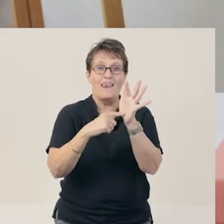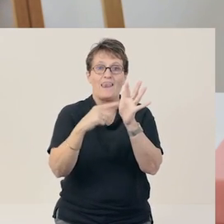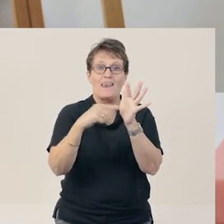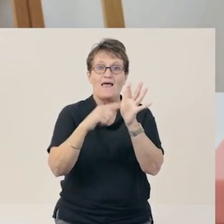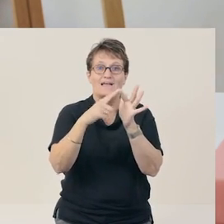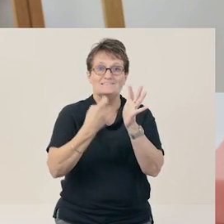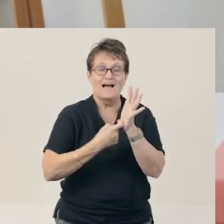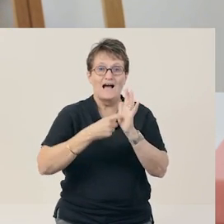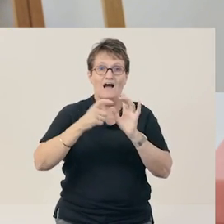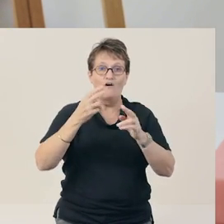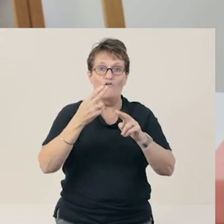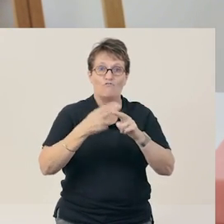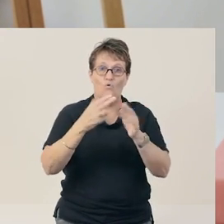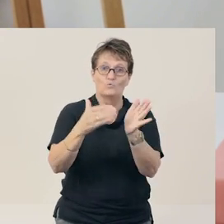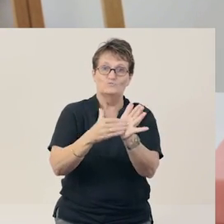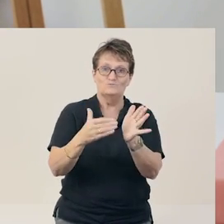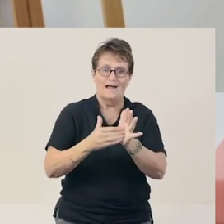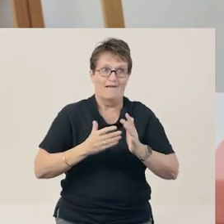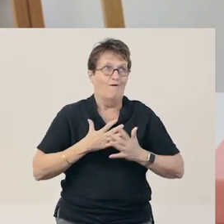Oh, I love letter of the day.